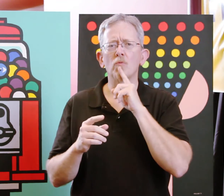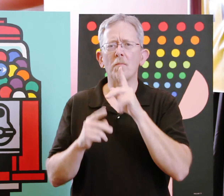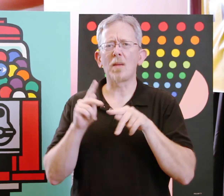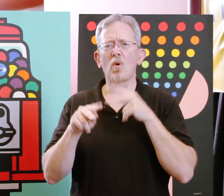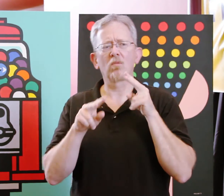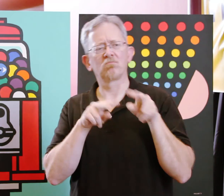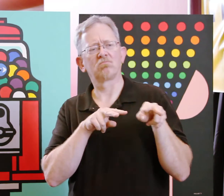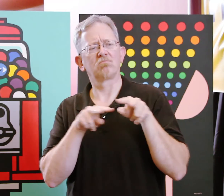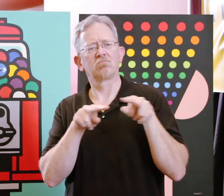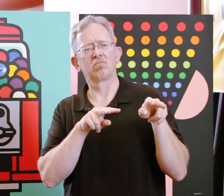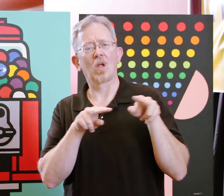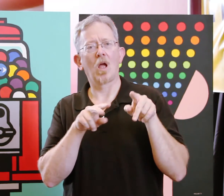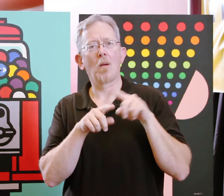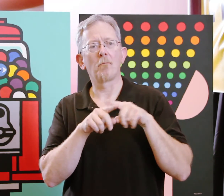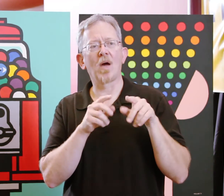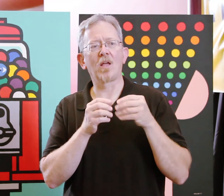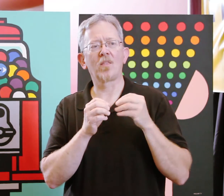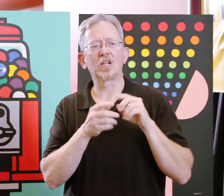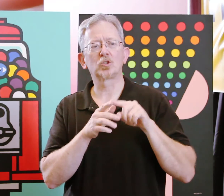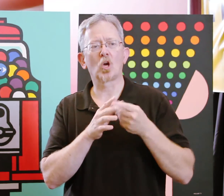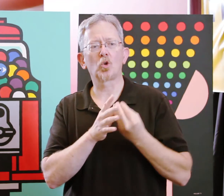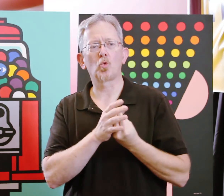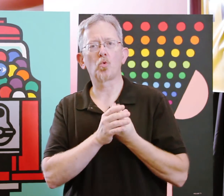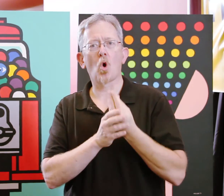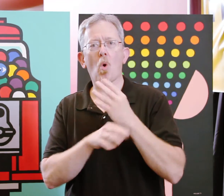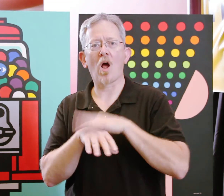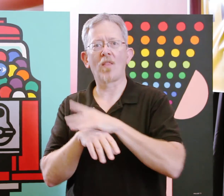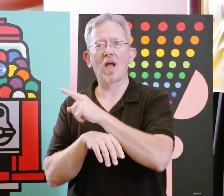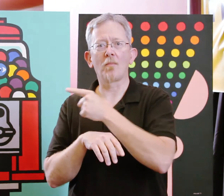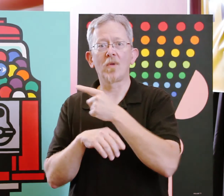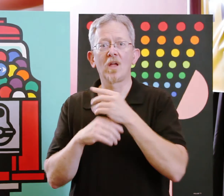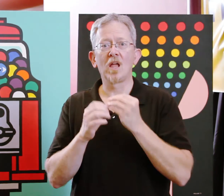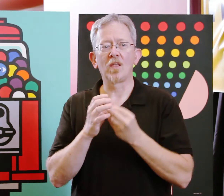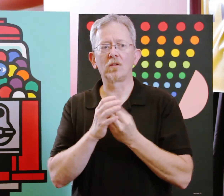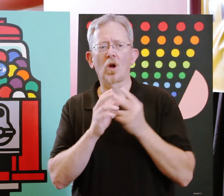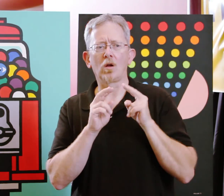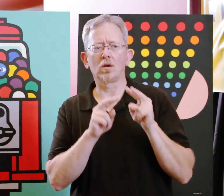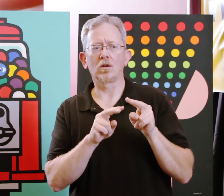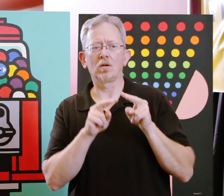the Deaf community. It was really people scoping it out, unsure, but it started to grow on them